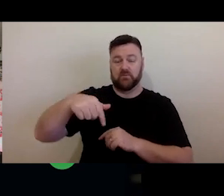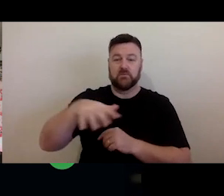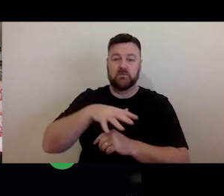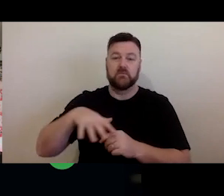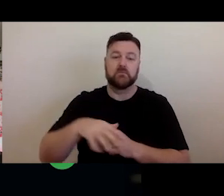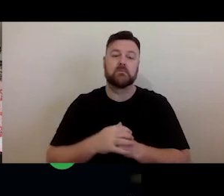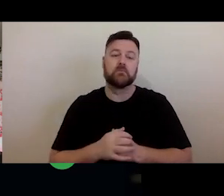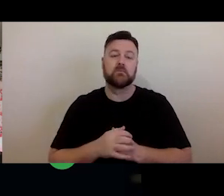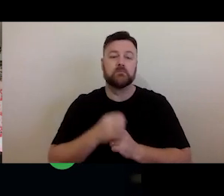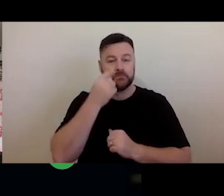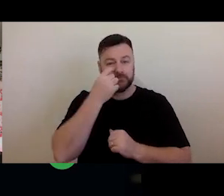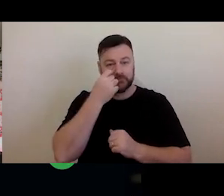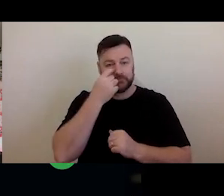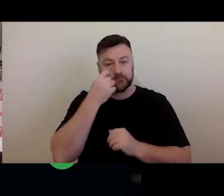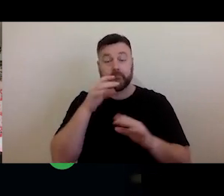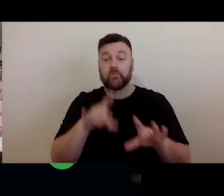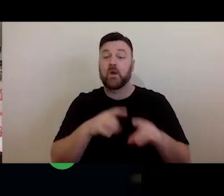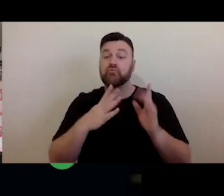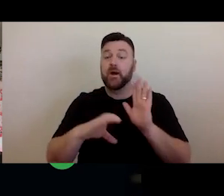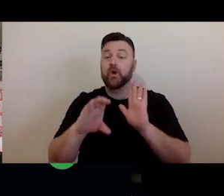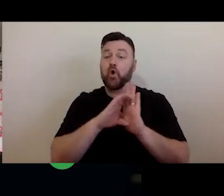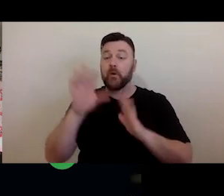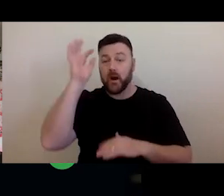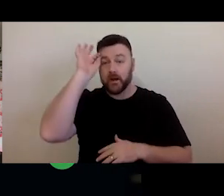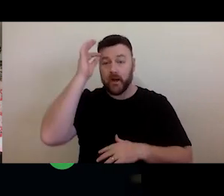other thing is the Australian Copyright Council runs a free advice